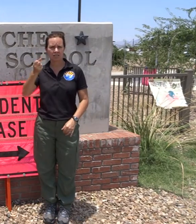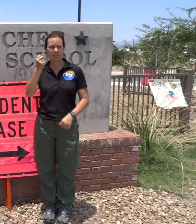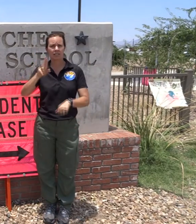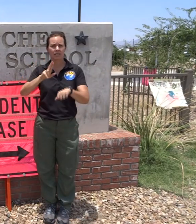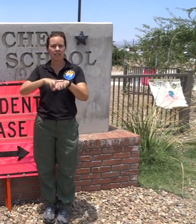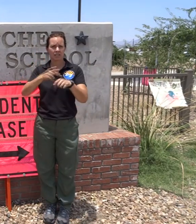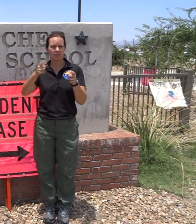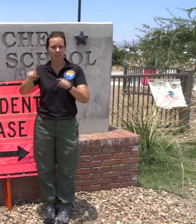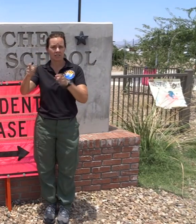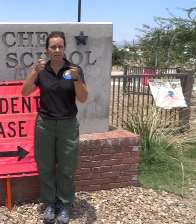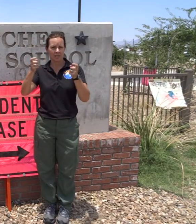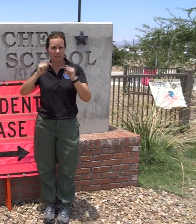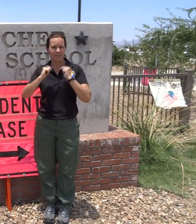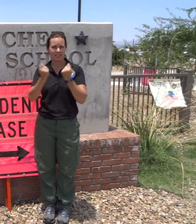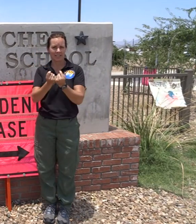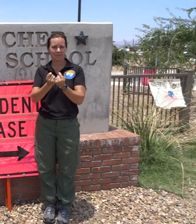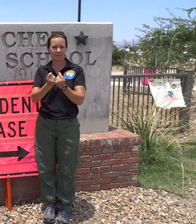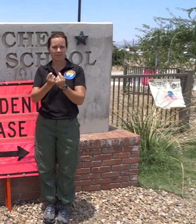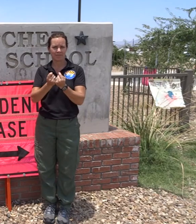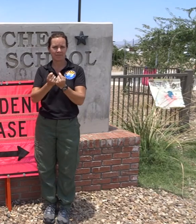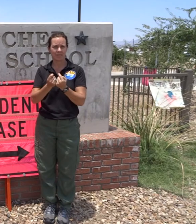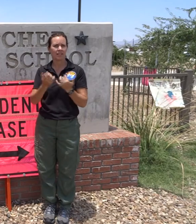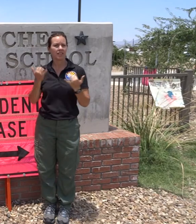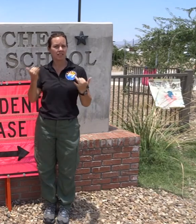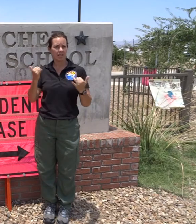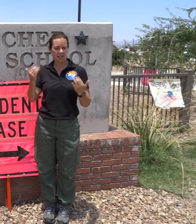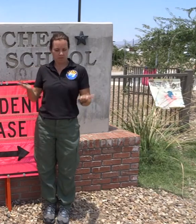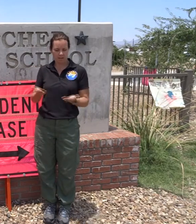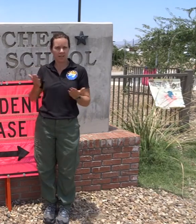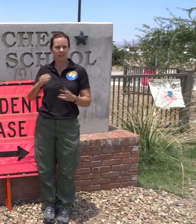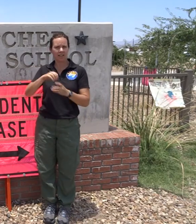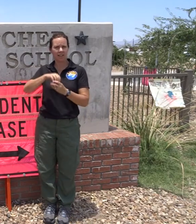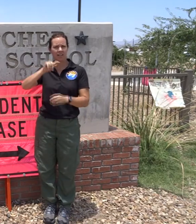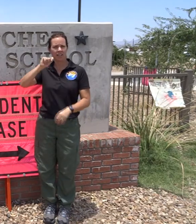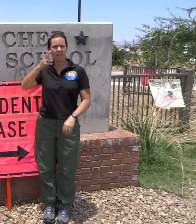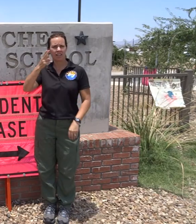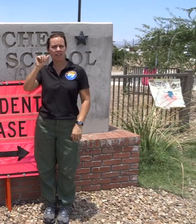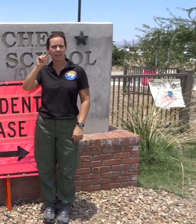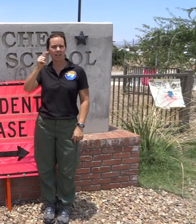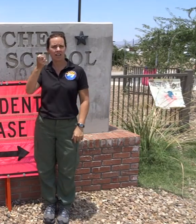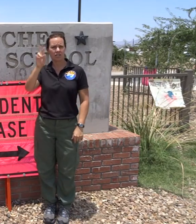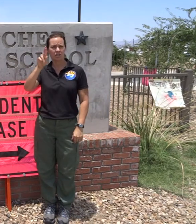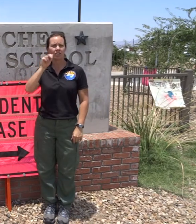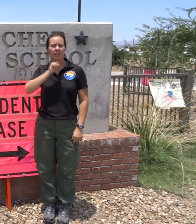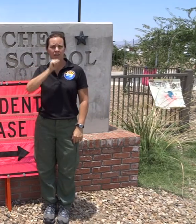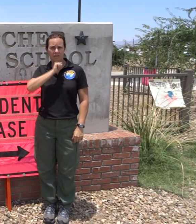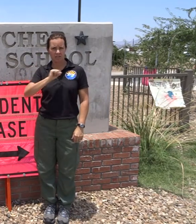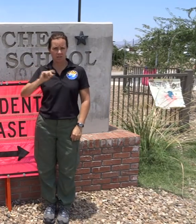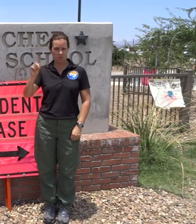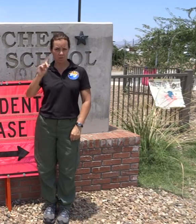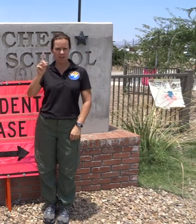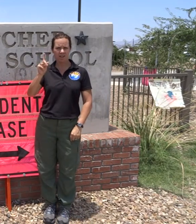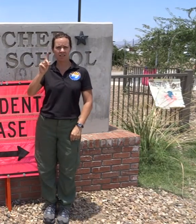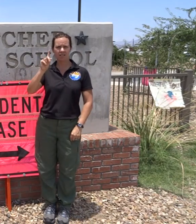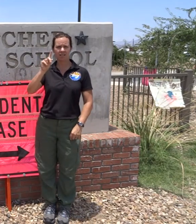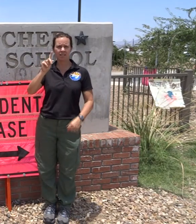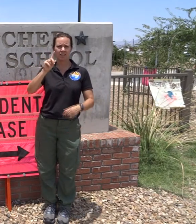Today we are at Thatcher, Arizona at the Incident Command Post for the Frye Fire and we are